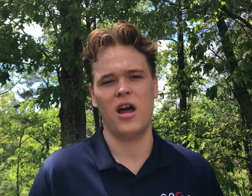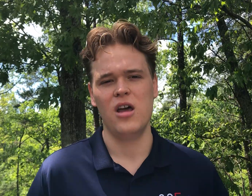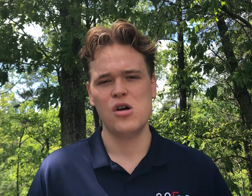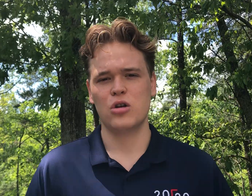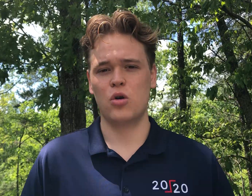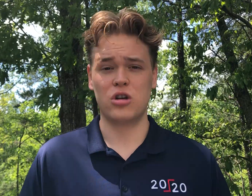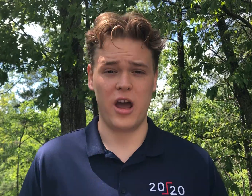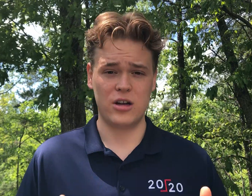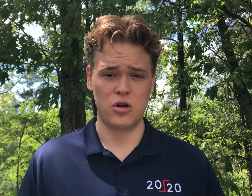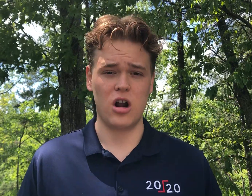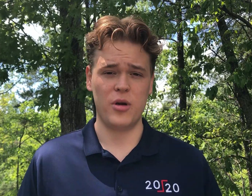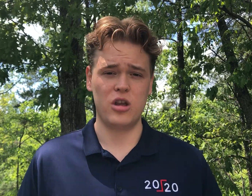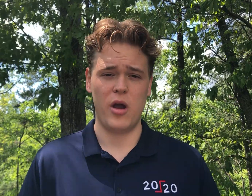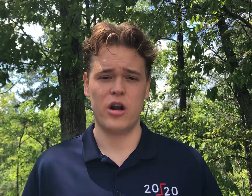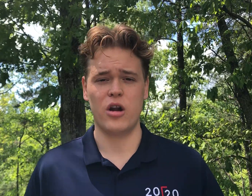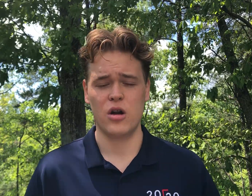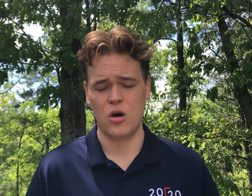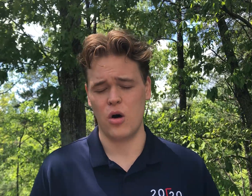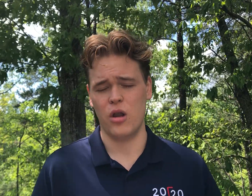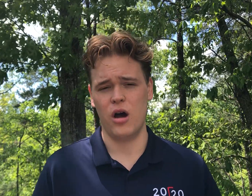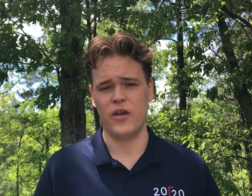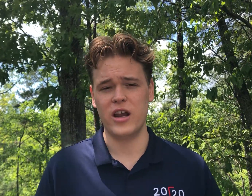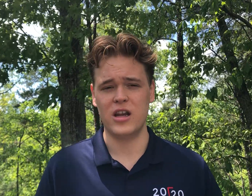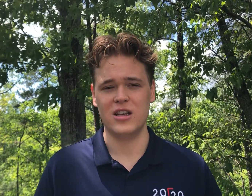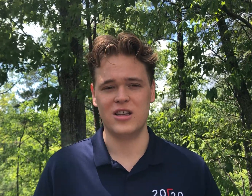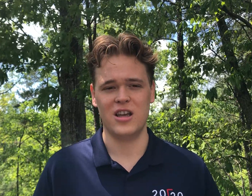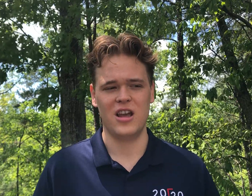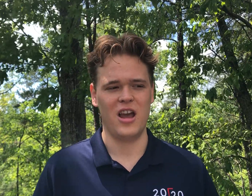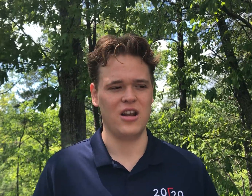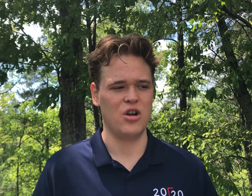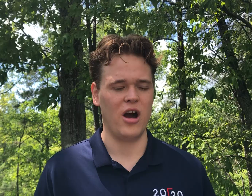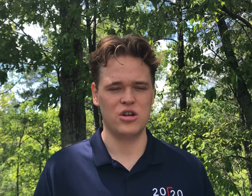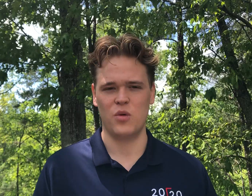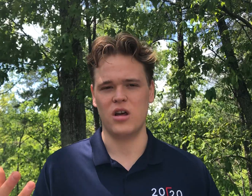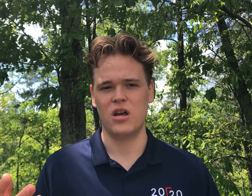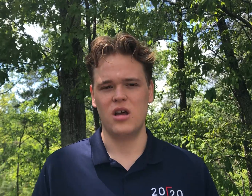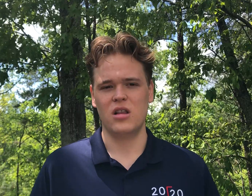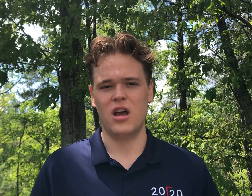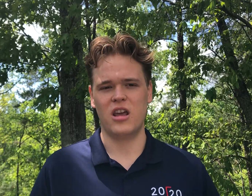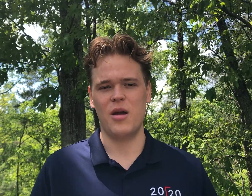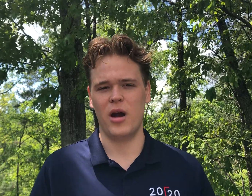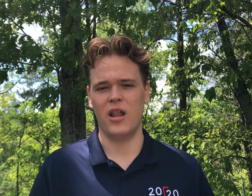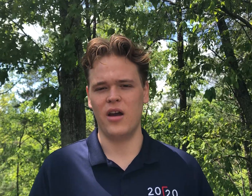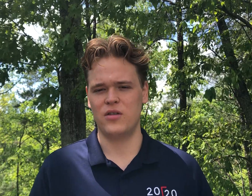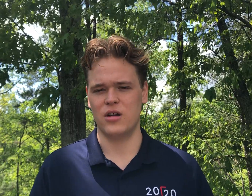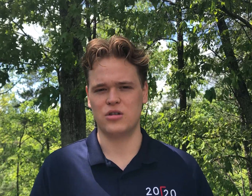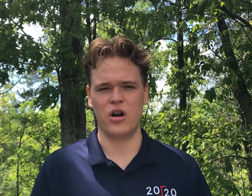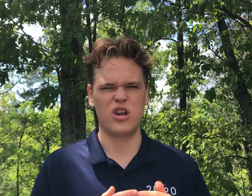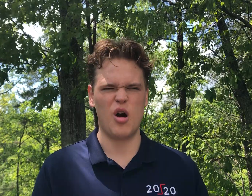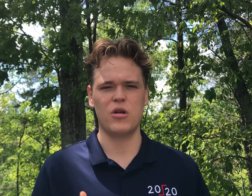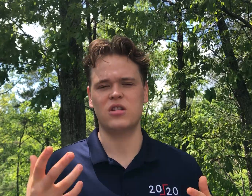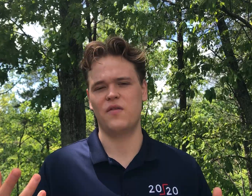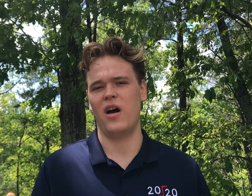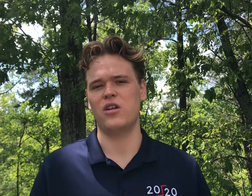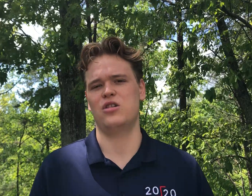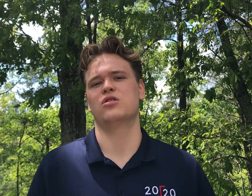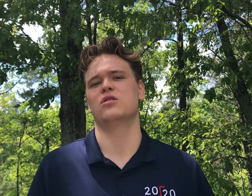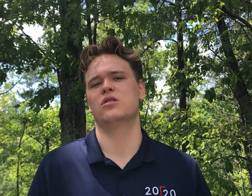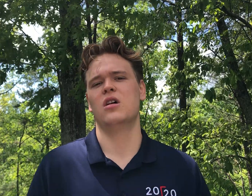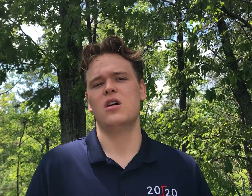at Georgia Tech startup incubator, called the ATDC, and I just want to dedicate my life to starting companies and foundations